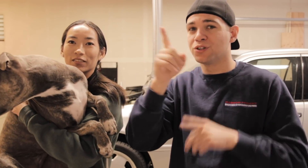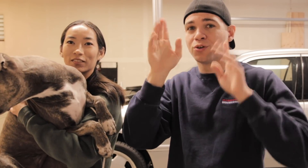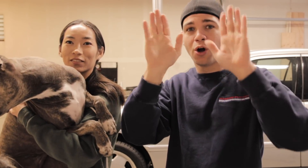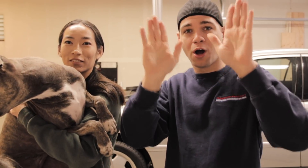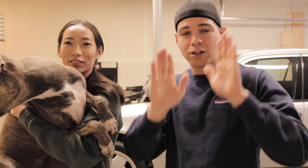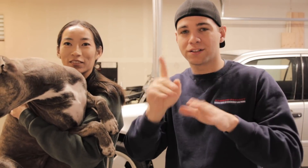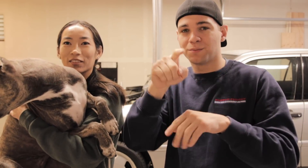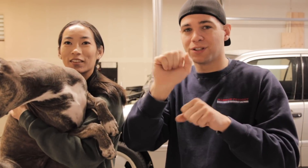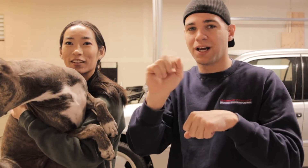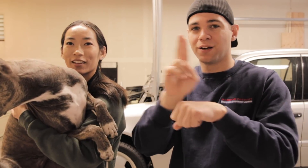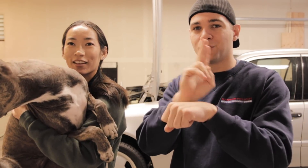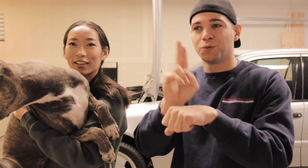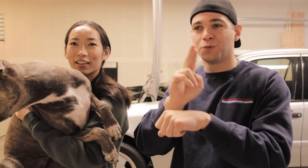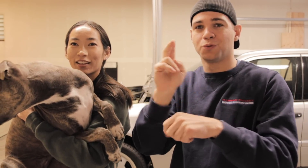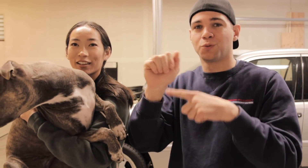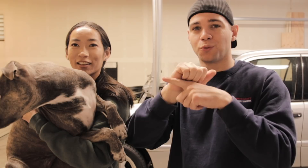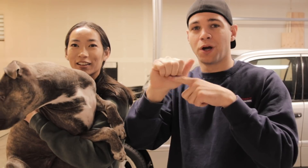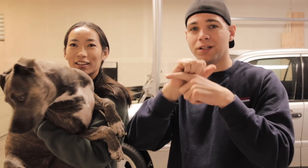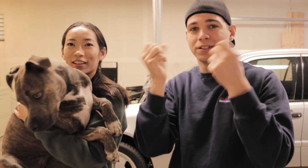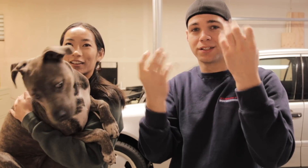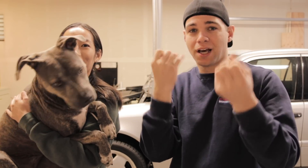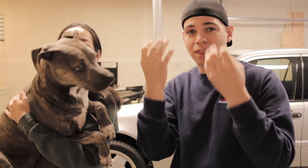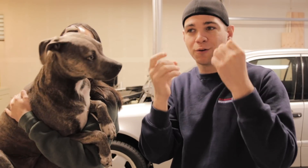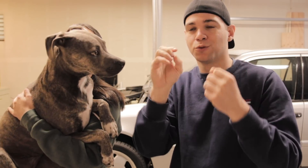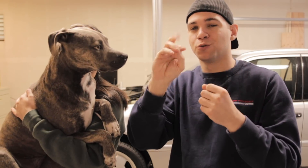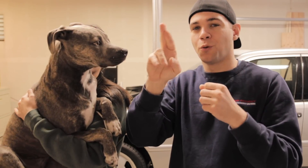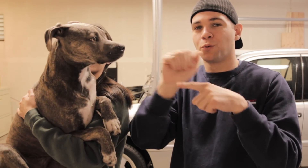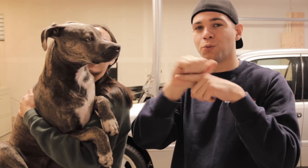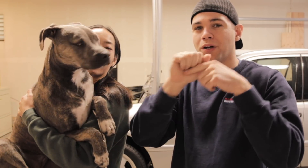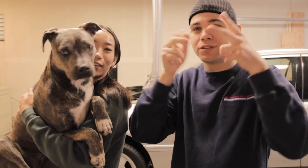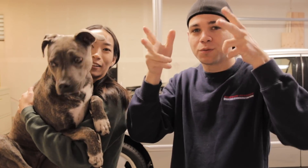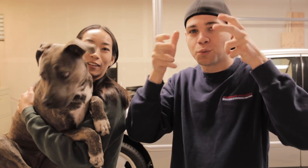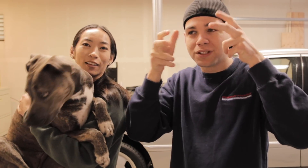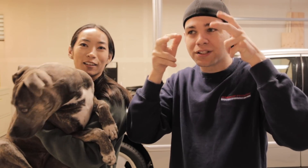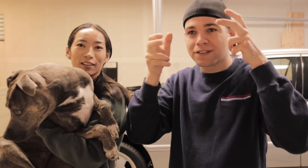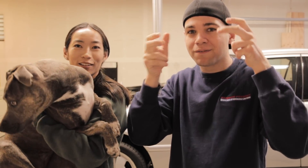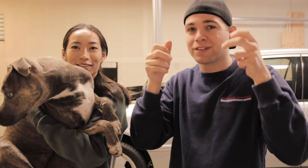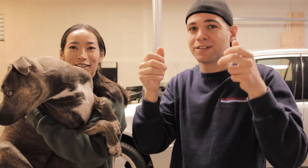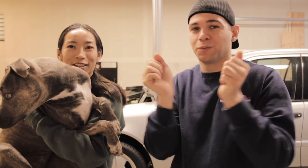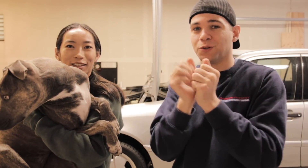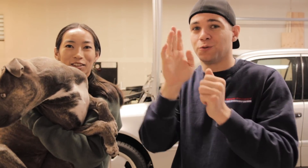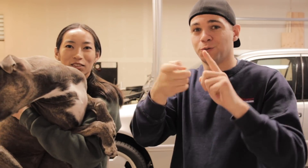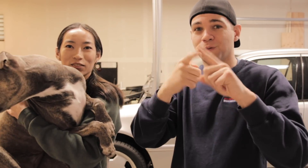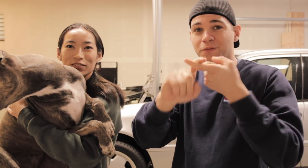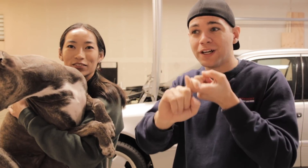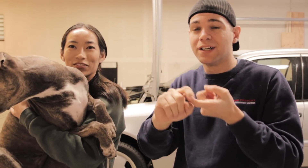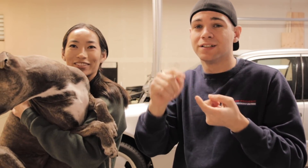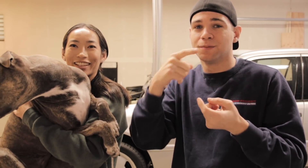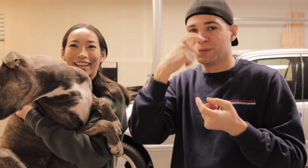it's really awesome. you can play that game to practice your sign language or practice your receptivity skills with your friends